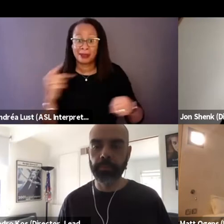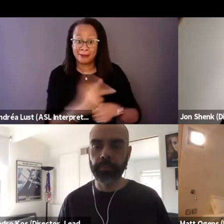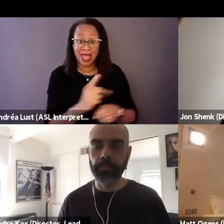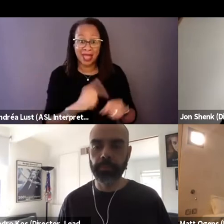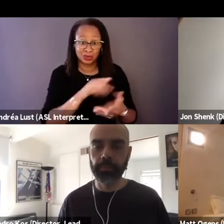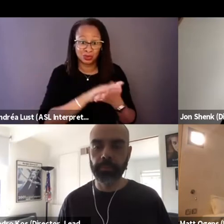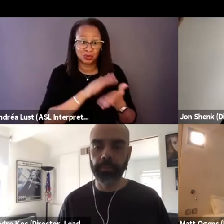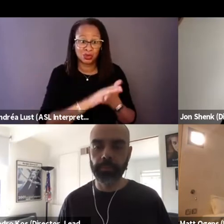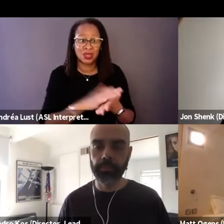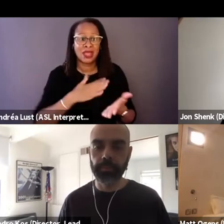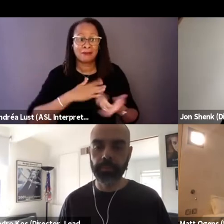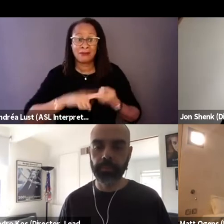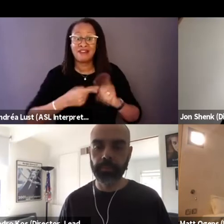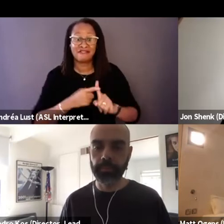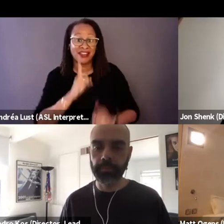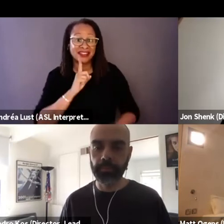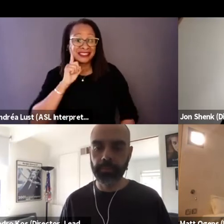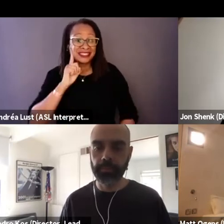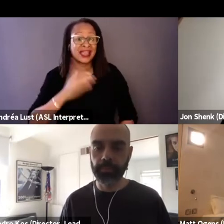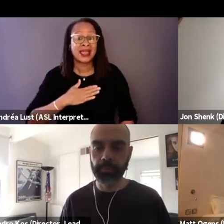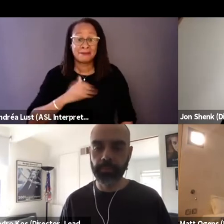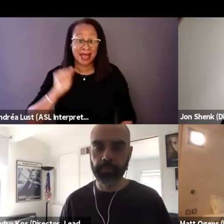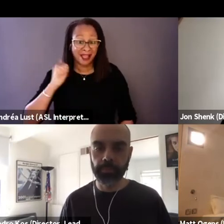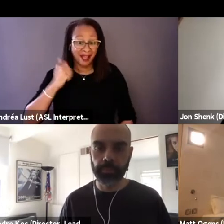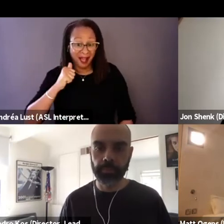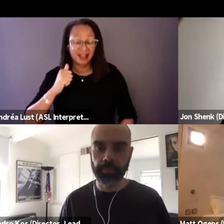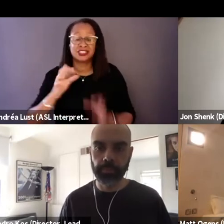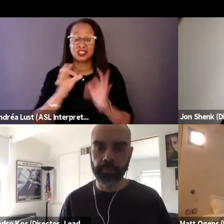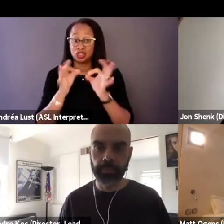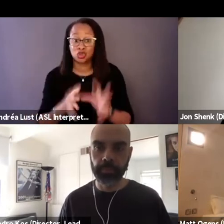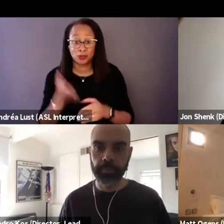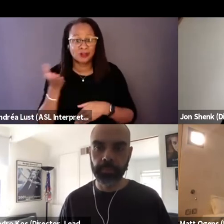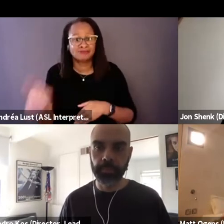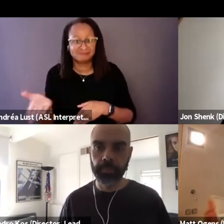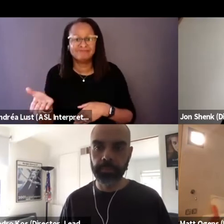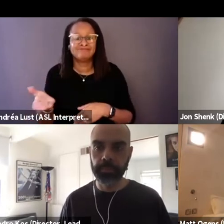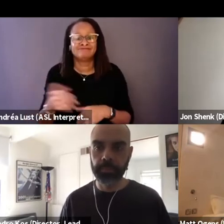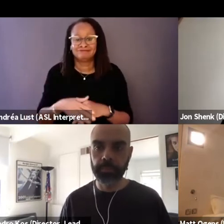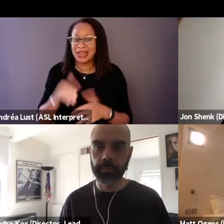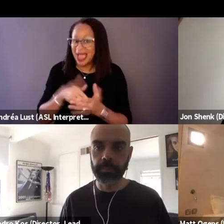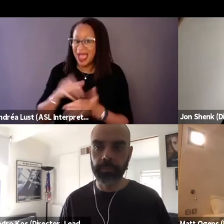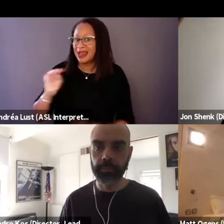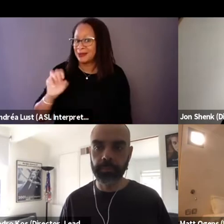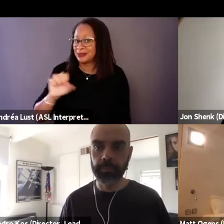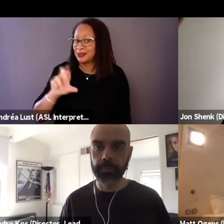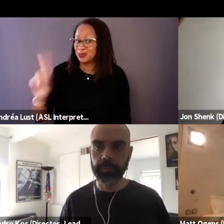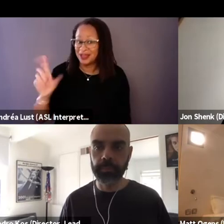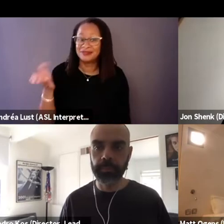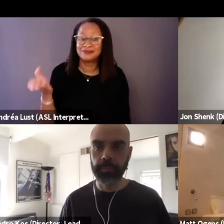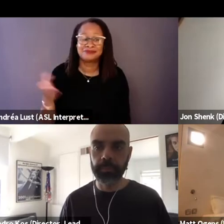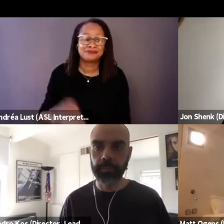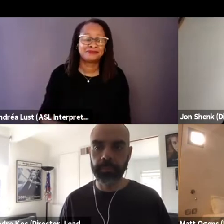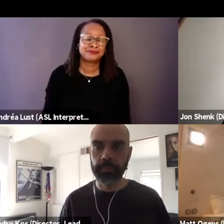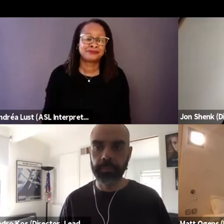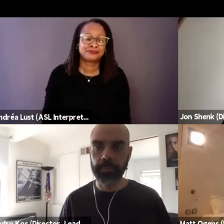my friend being deaf, my aunt being a sign language interpreter, an ASL interpreter at Maryland School for the Deaf, I think all helped.